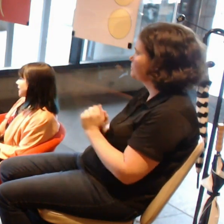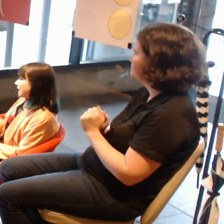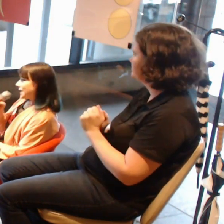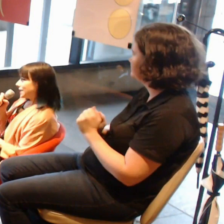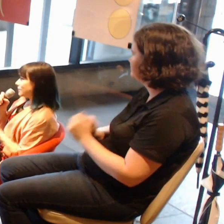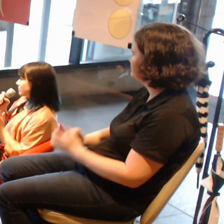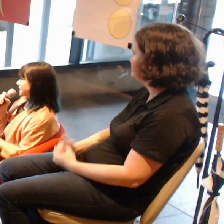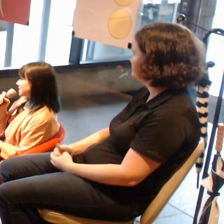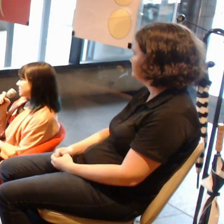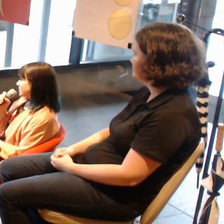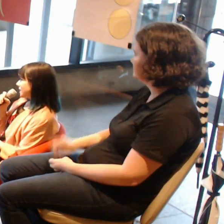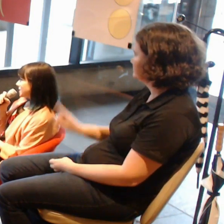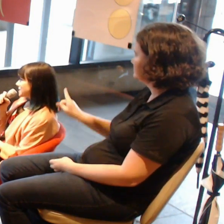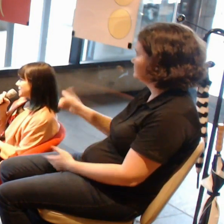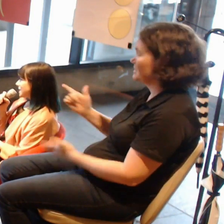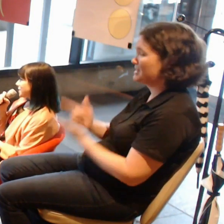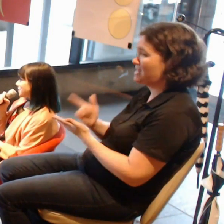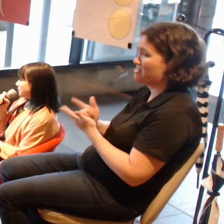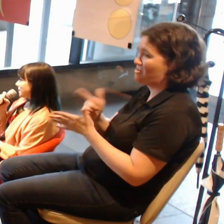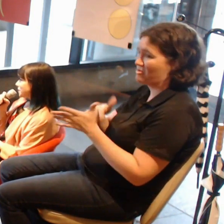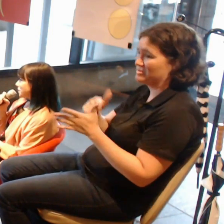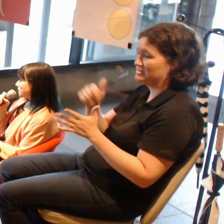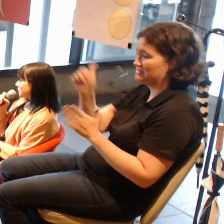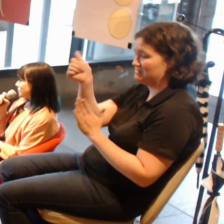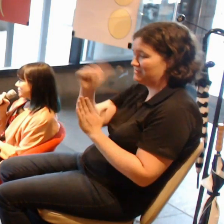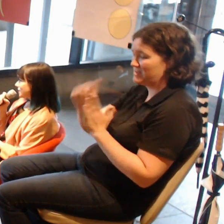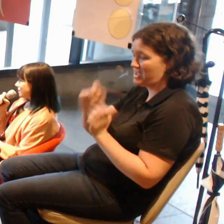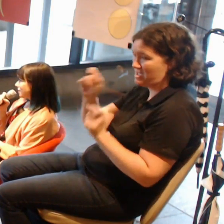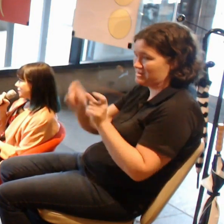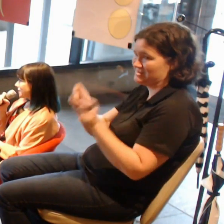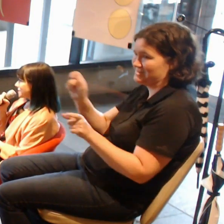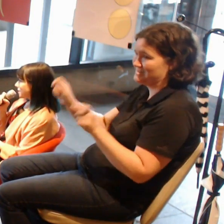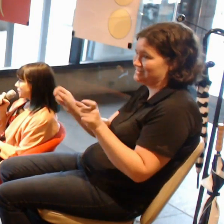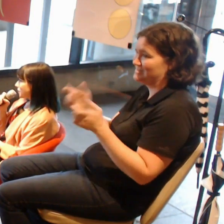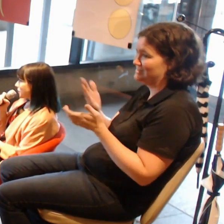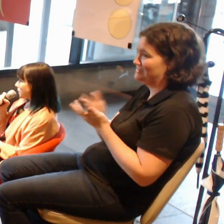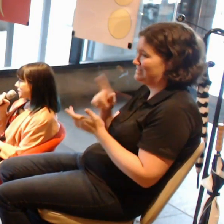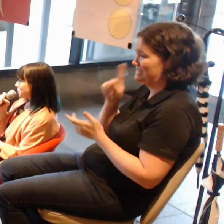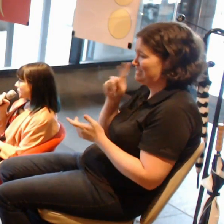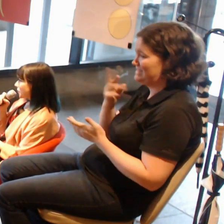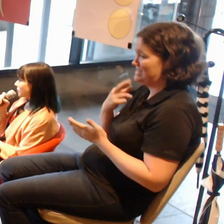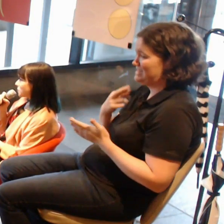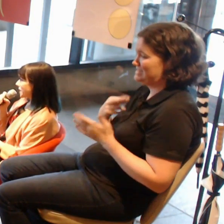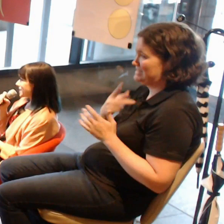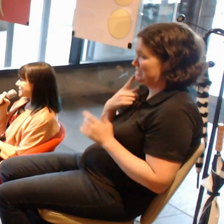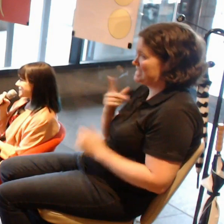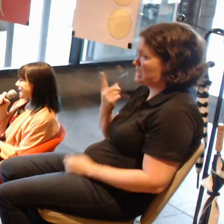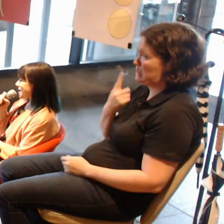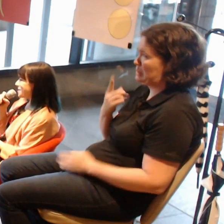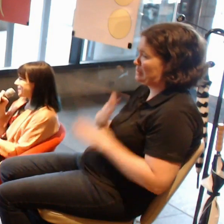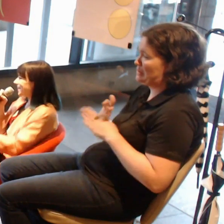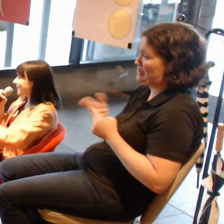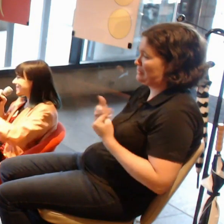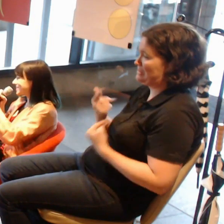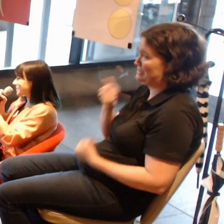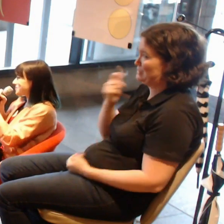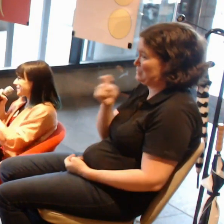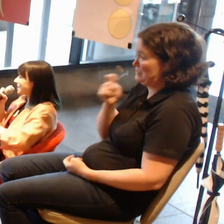There's lots of artists, and I shouldn't recommend a couple that we're about to work with, soon to be announced.